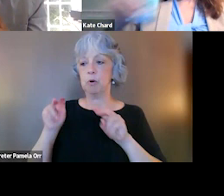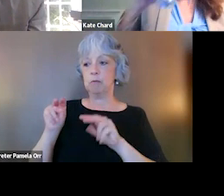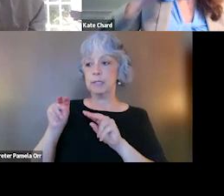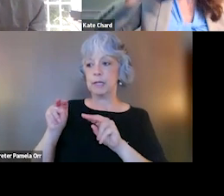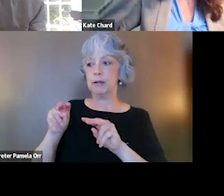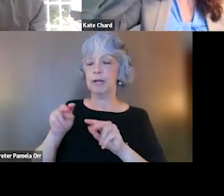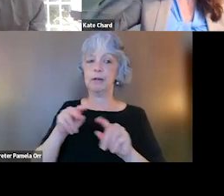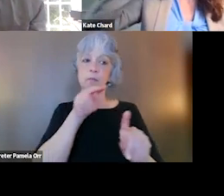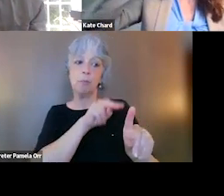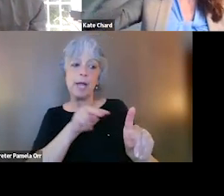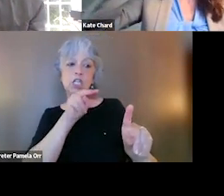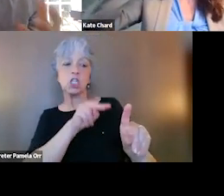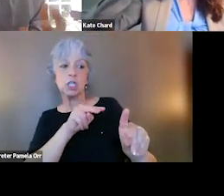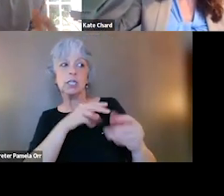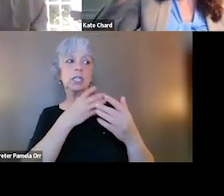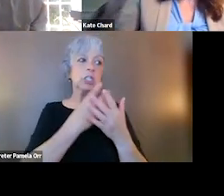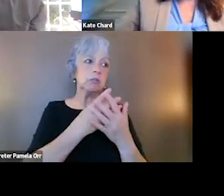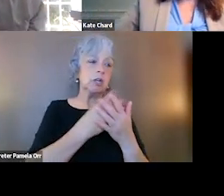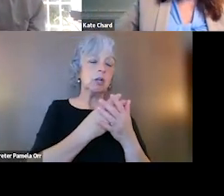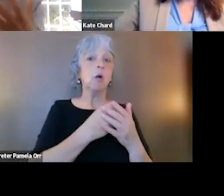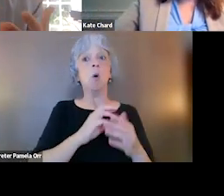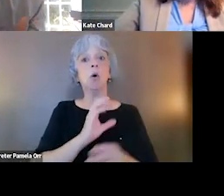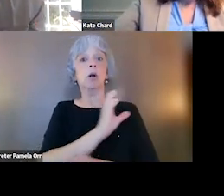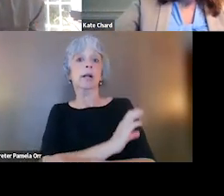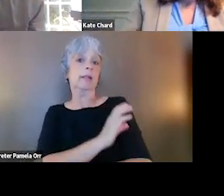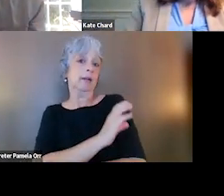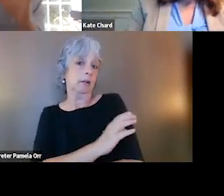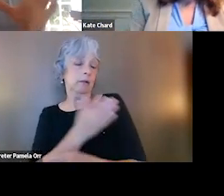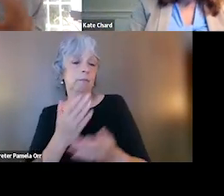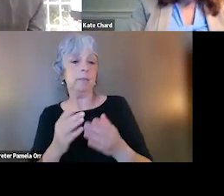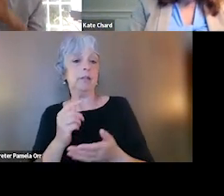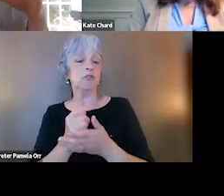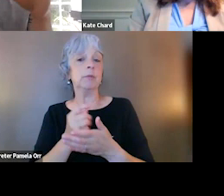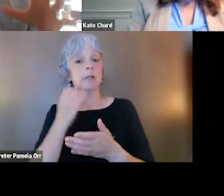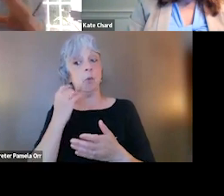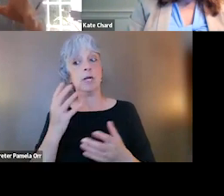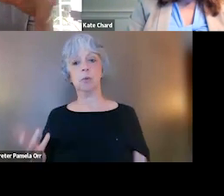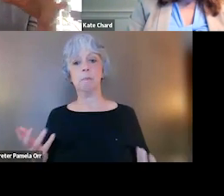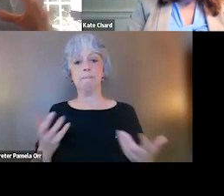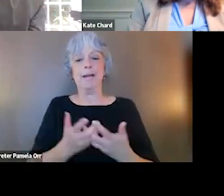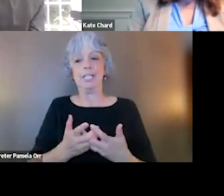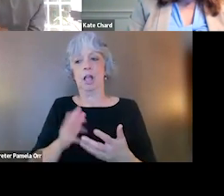or in jail or prison, or clinical in terms of the kinds of treatment we're offering them, we wanna match their level of risk and need